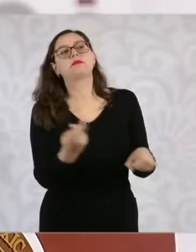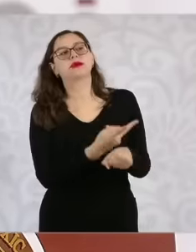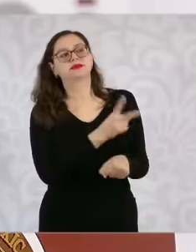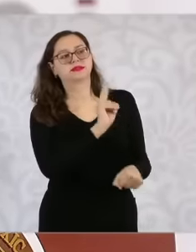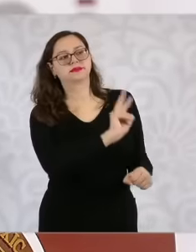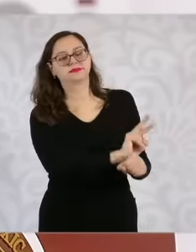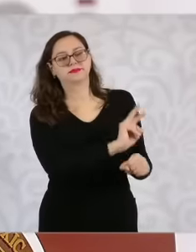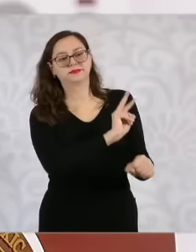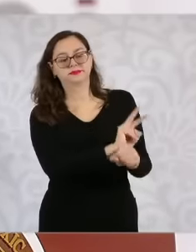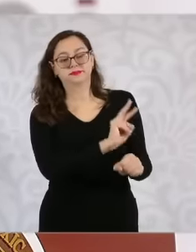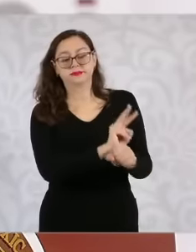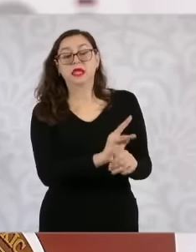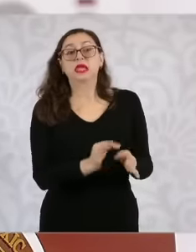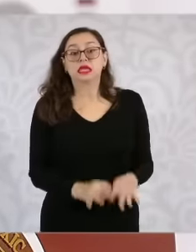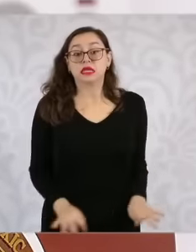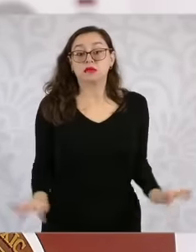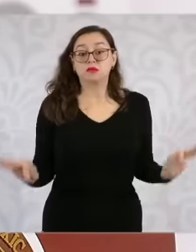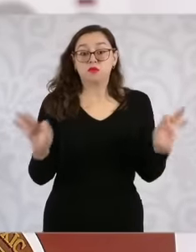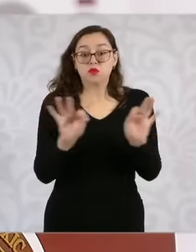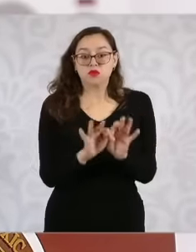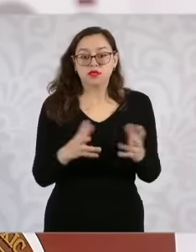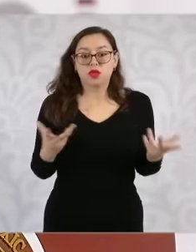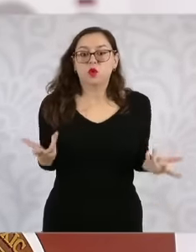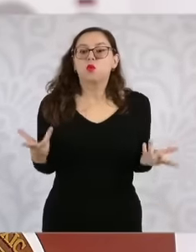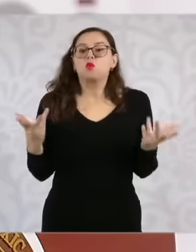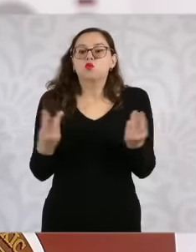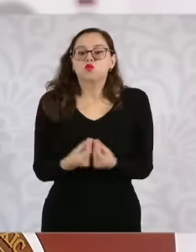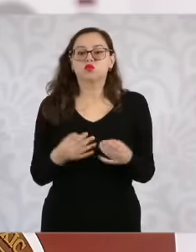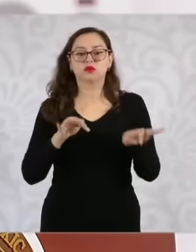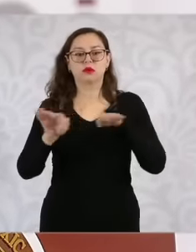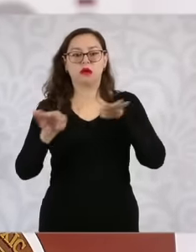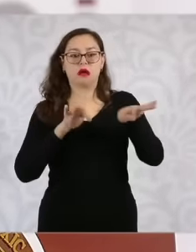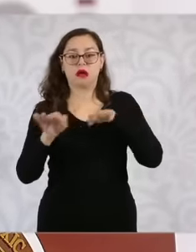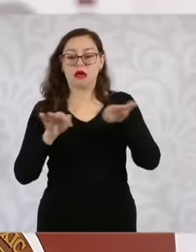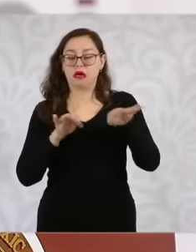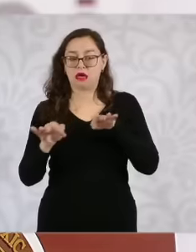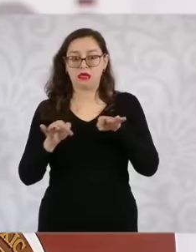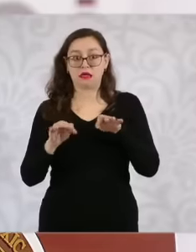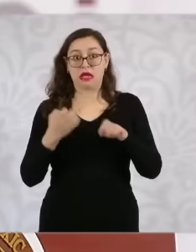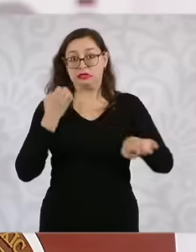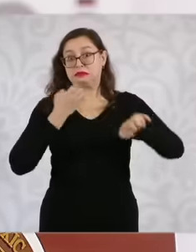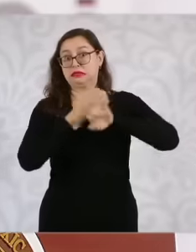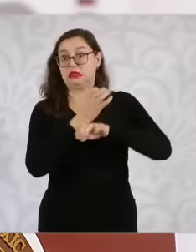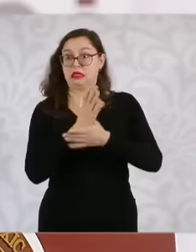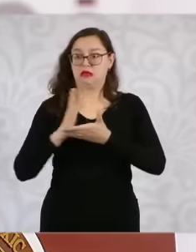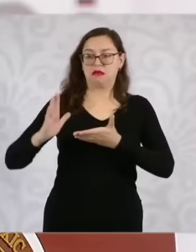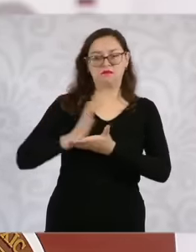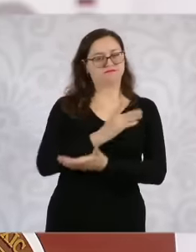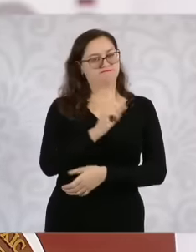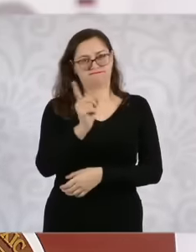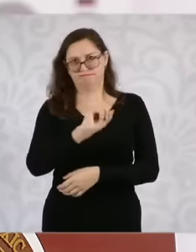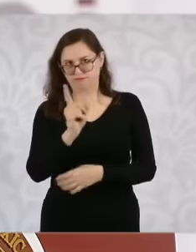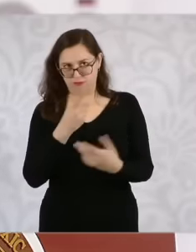with permanent mechanisms of active collaboration, we have established three main objectives